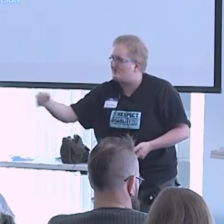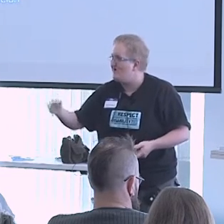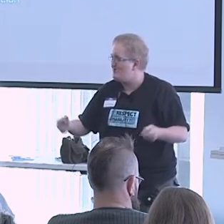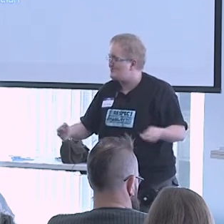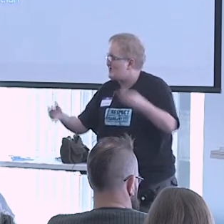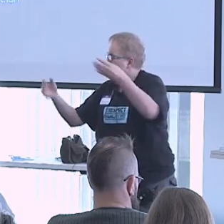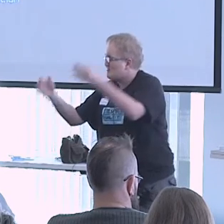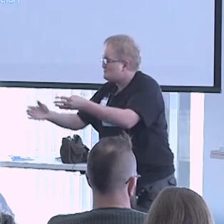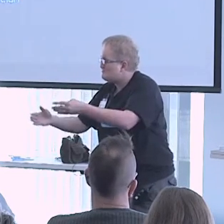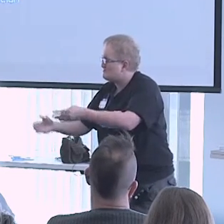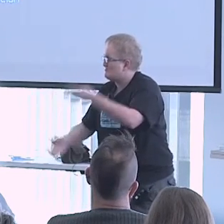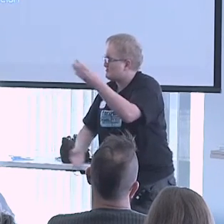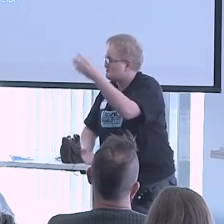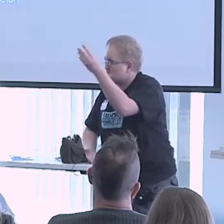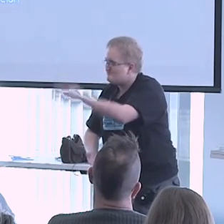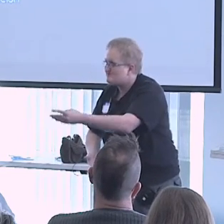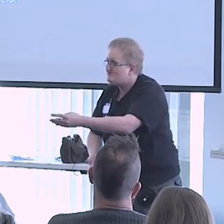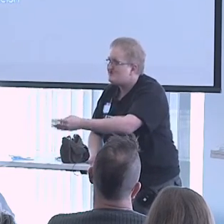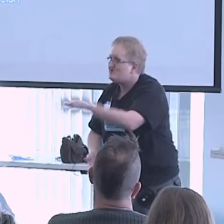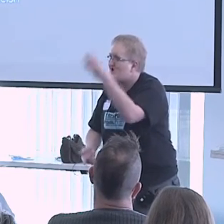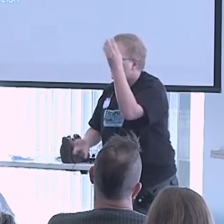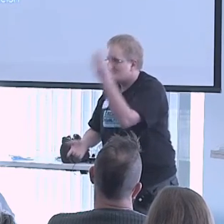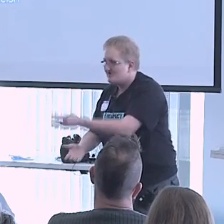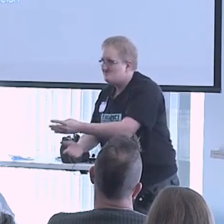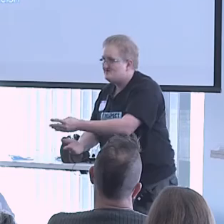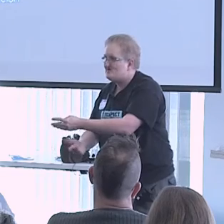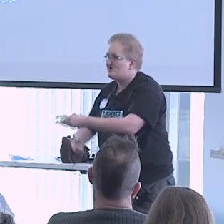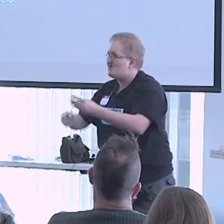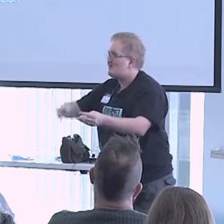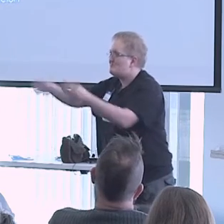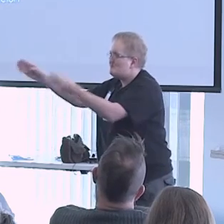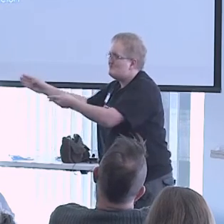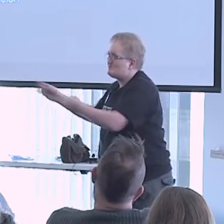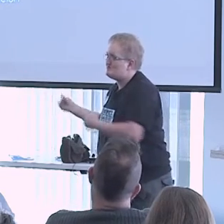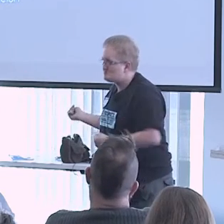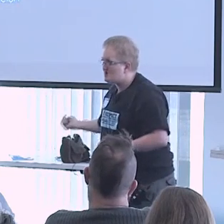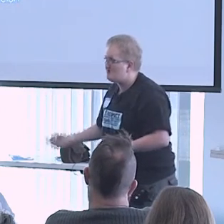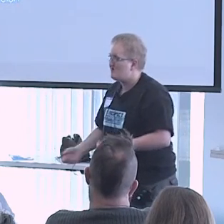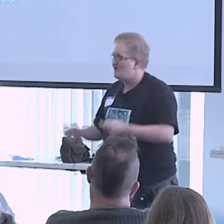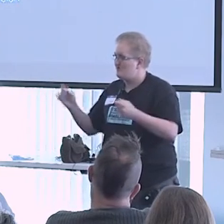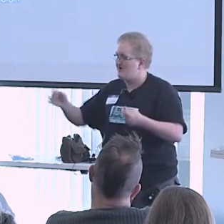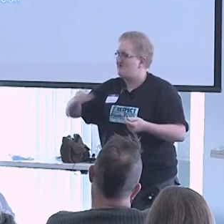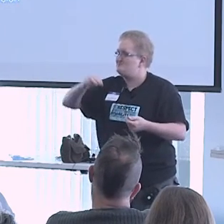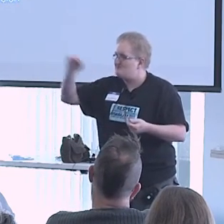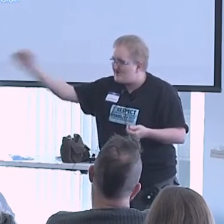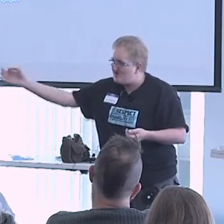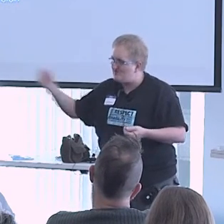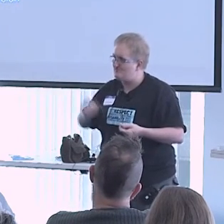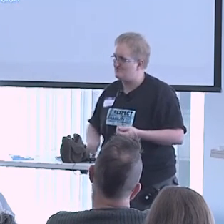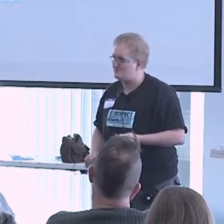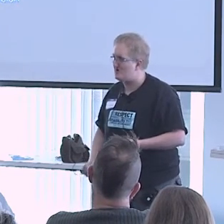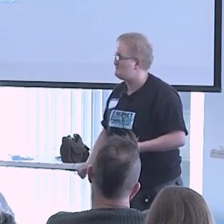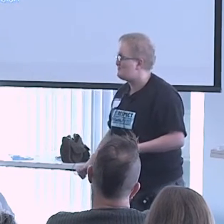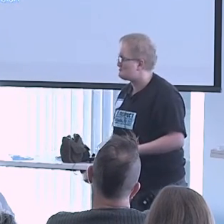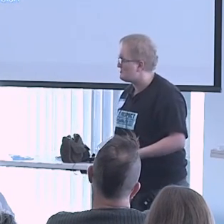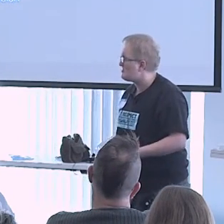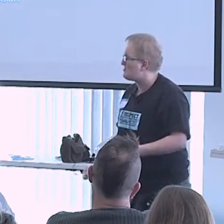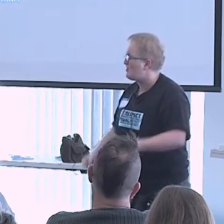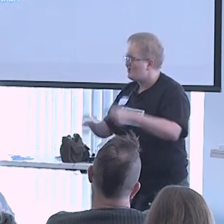You can't go somewhere, get the treatment you need when you need it, and then leave when you're done. You have to hand over your autonomy as well.